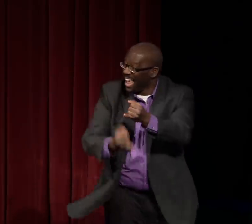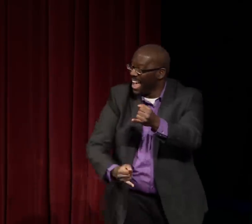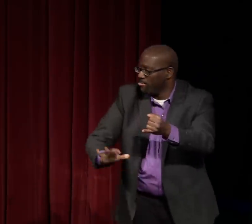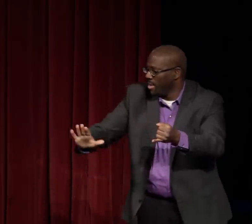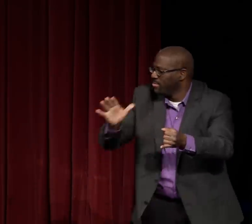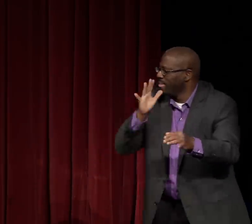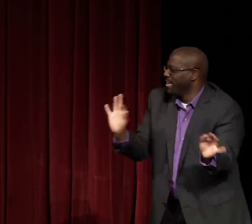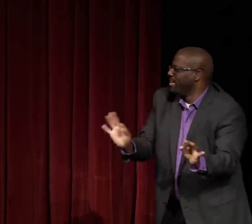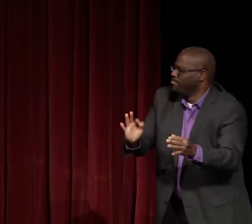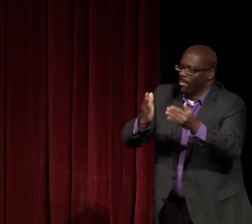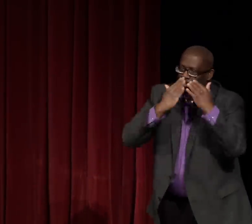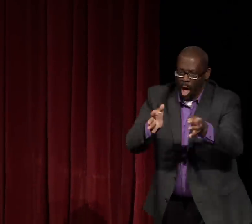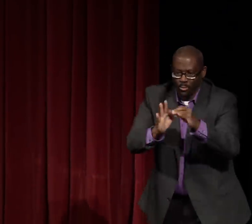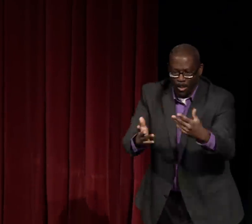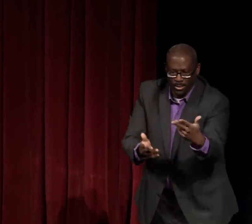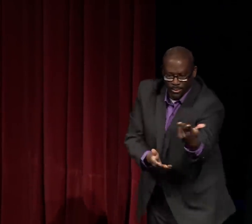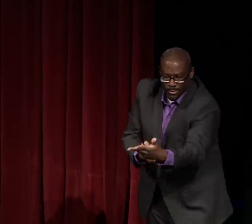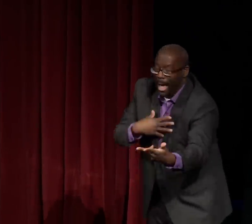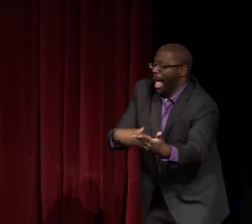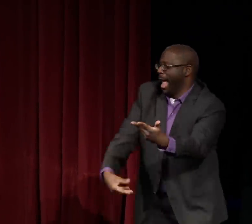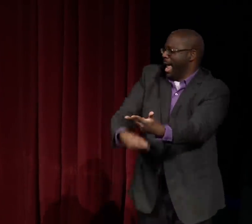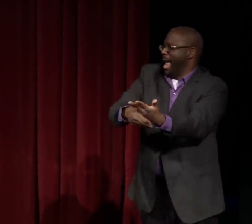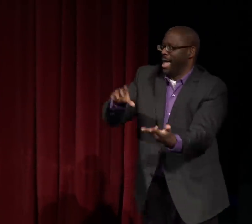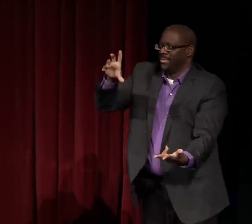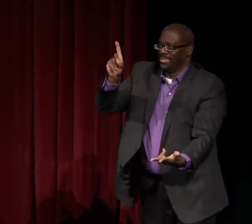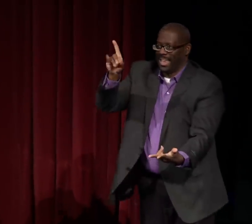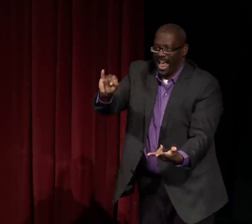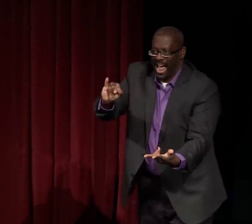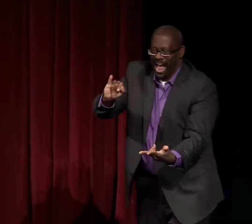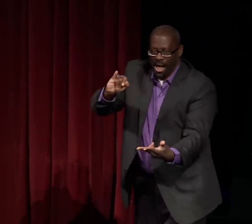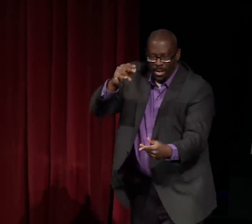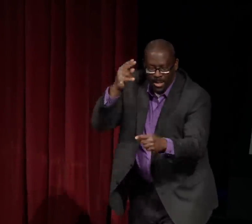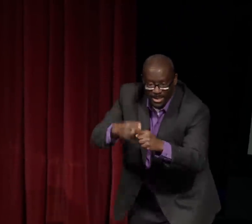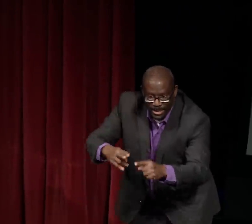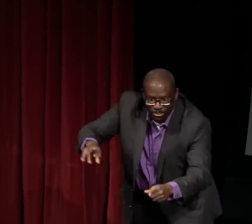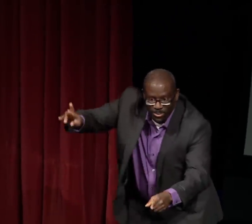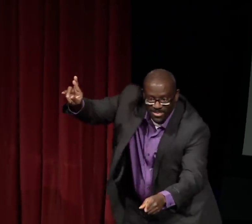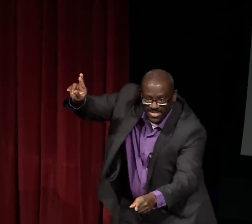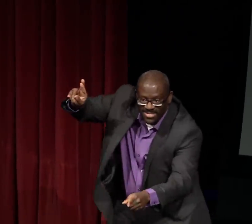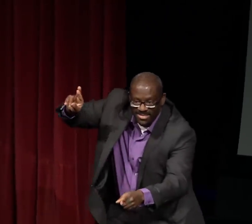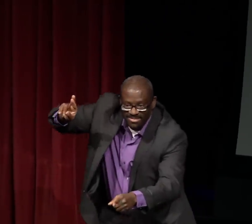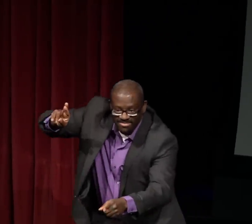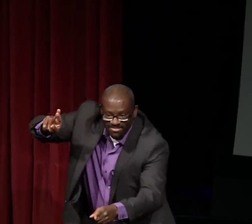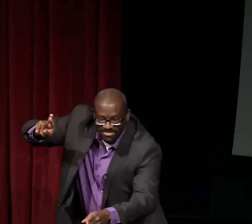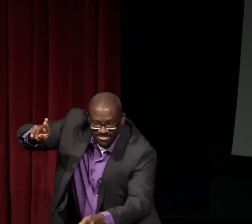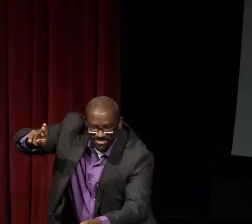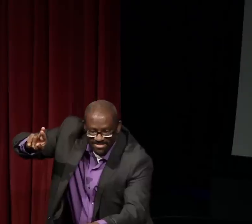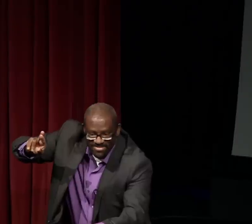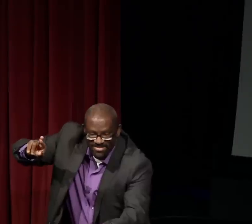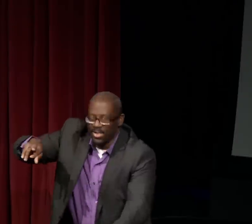And last, but not least, I would like to thank our three interpreters. And I want to thank our third interpreter,